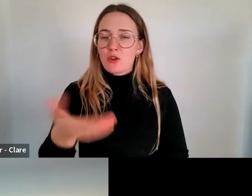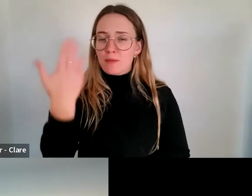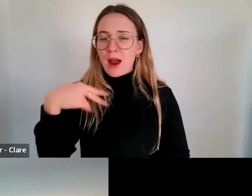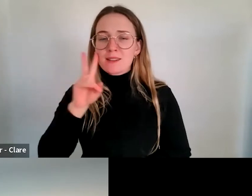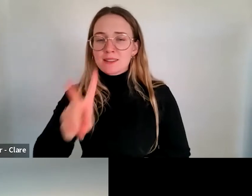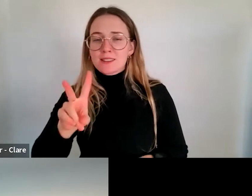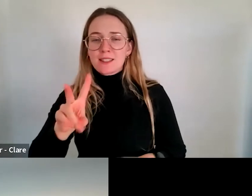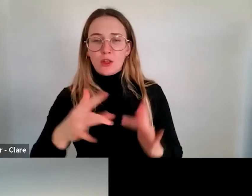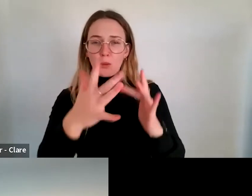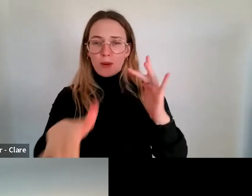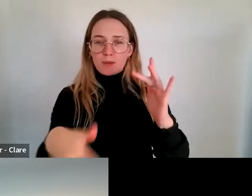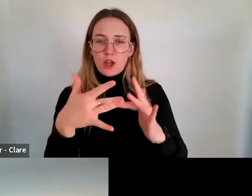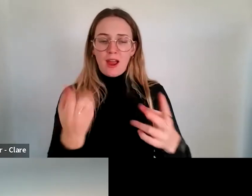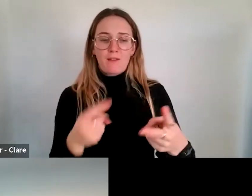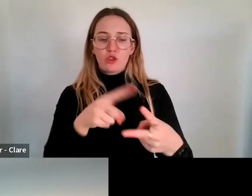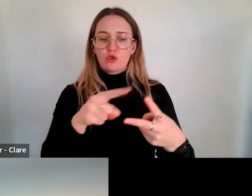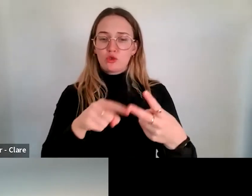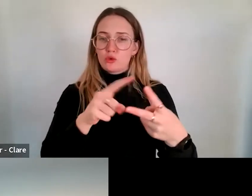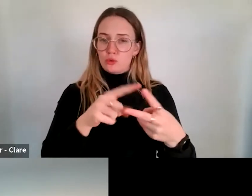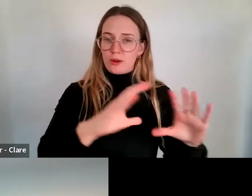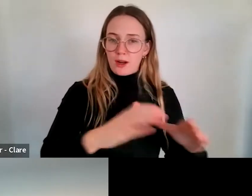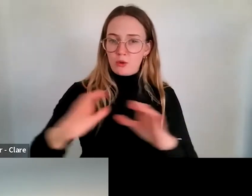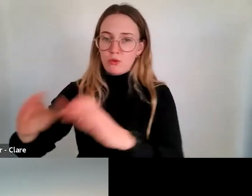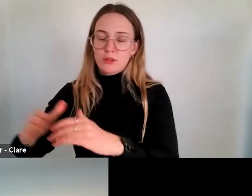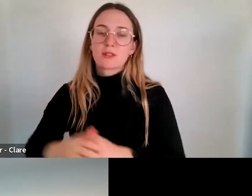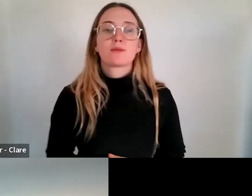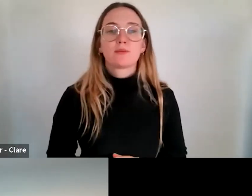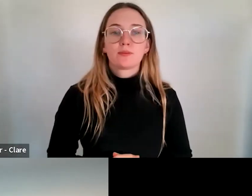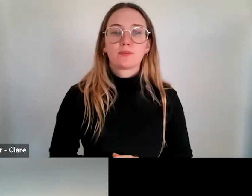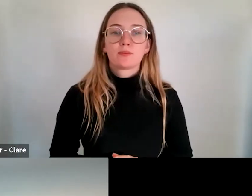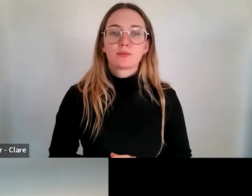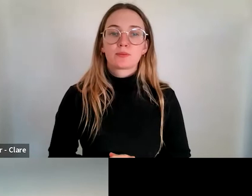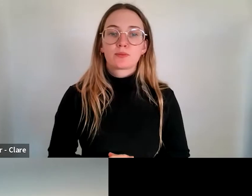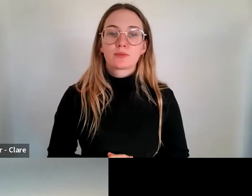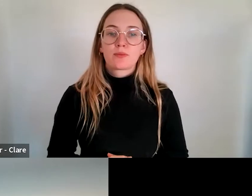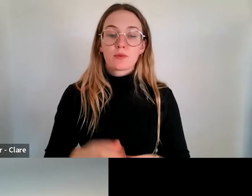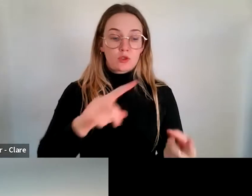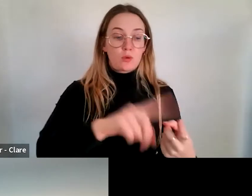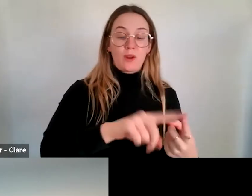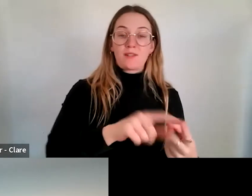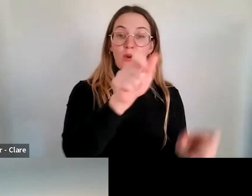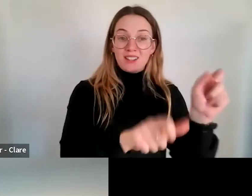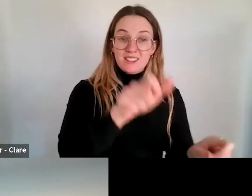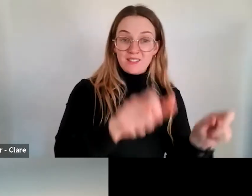are two categories for this particular funding round. One is for individuals and groups and one is for